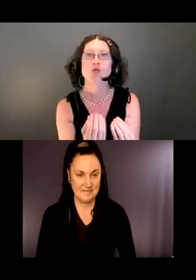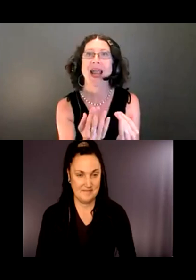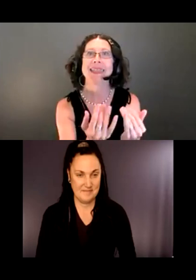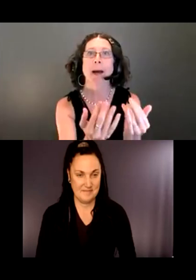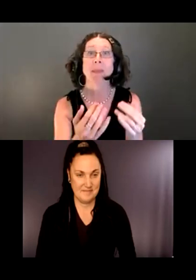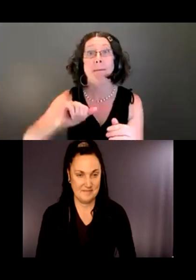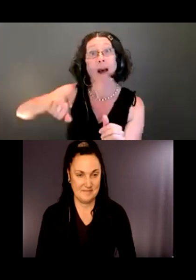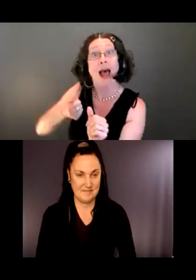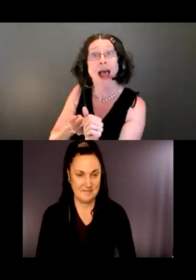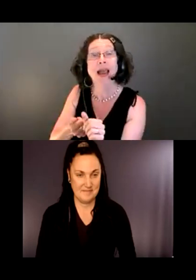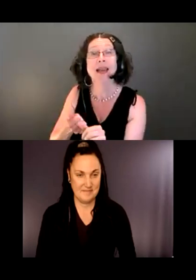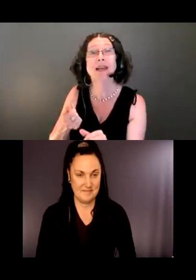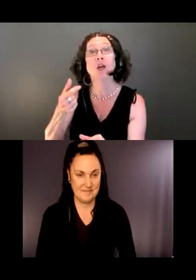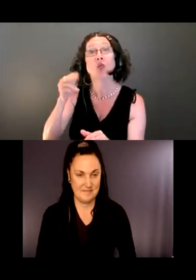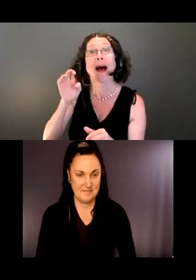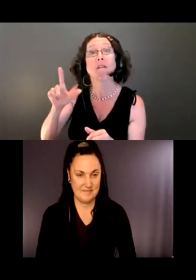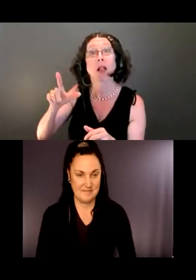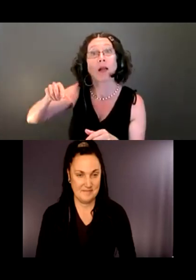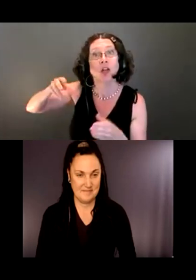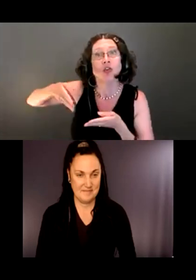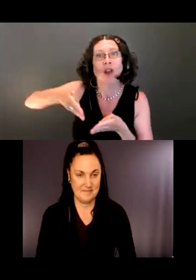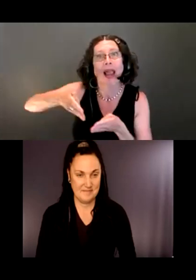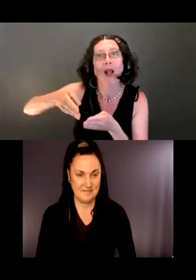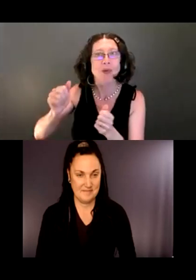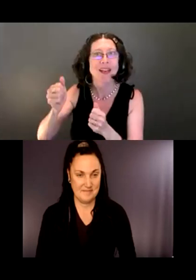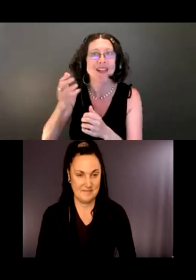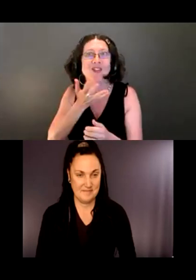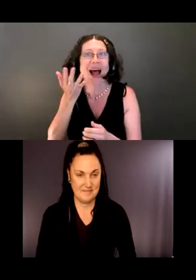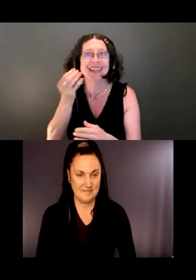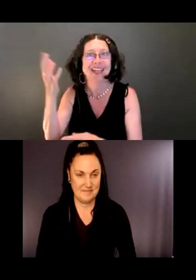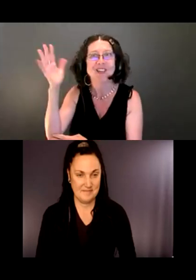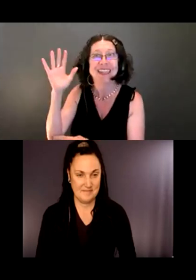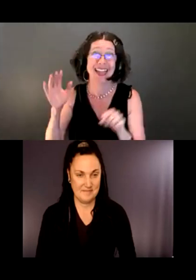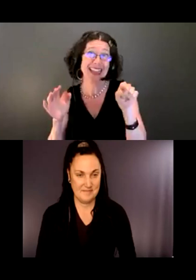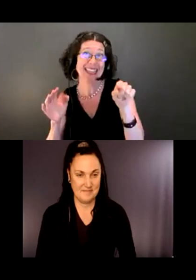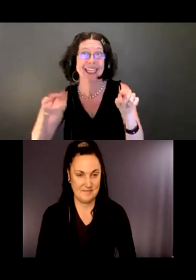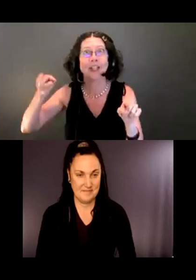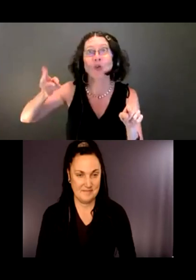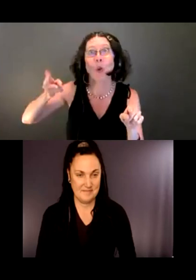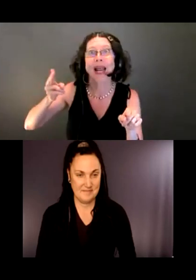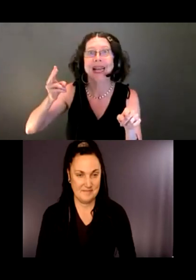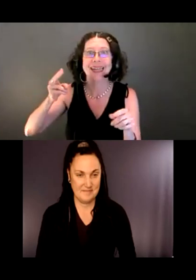This person is navigating a walk through a historic site. They're using this tactile map.